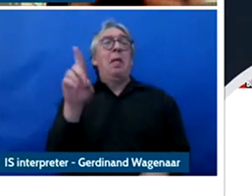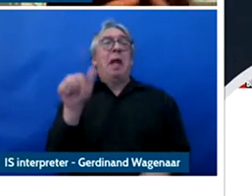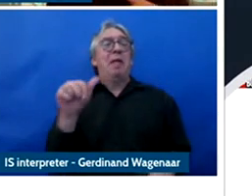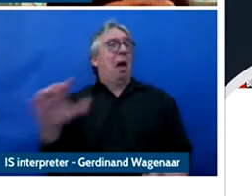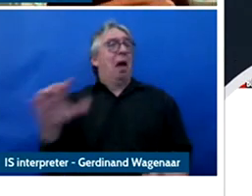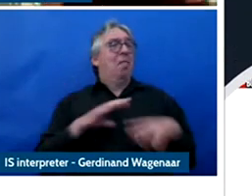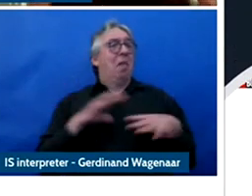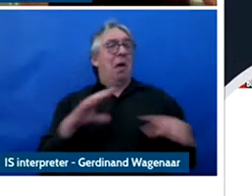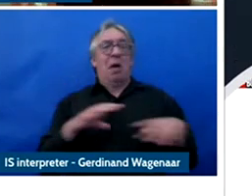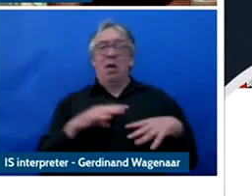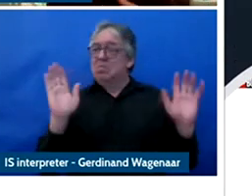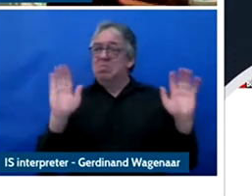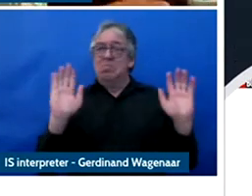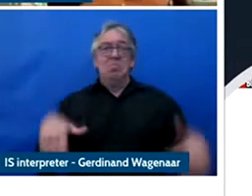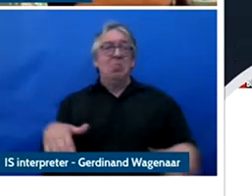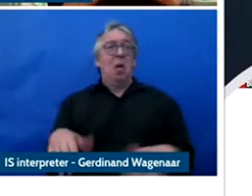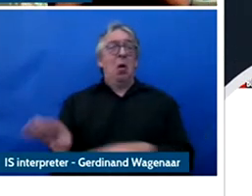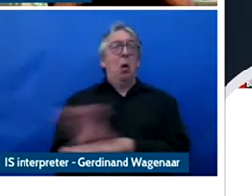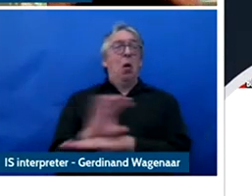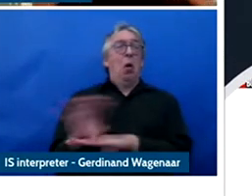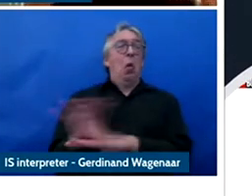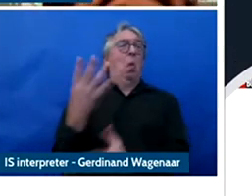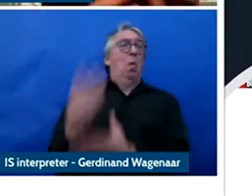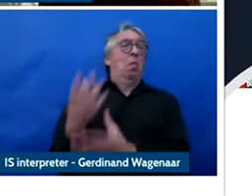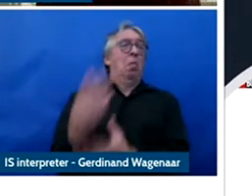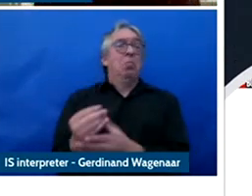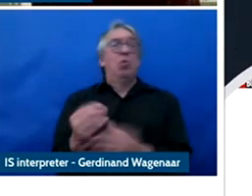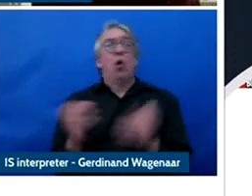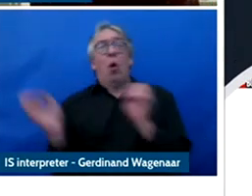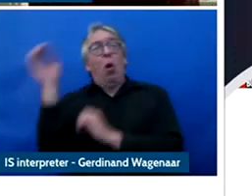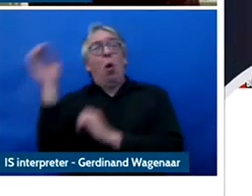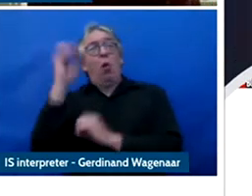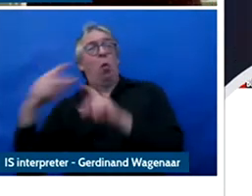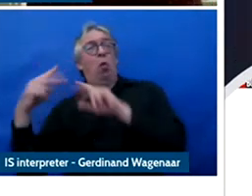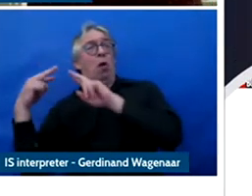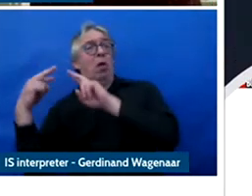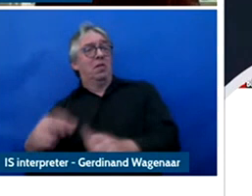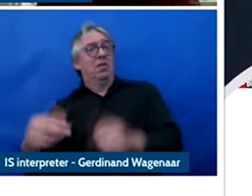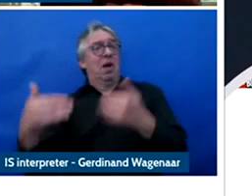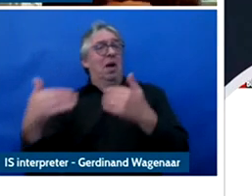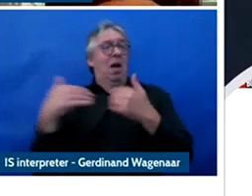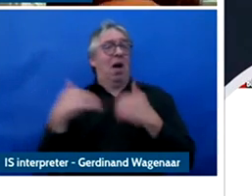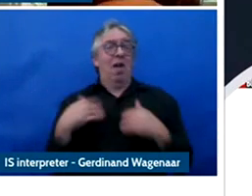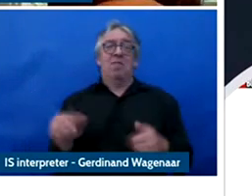it's a all data is game and that it's different to to have different